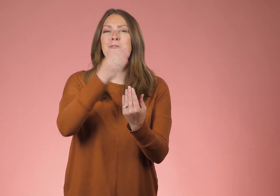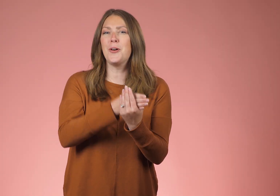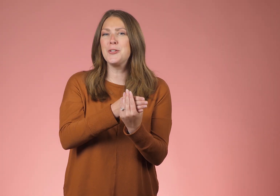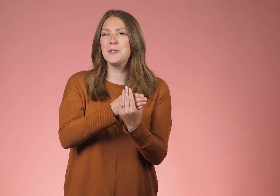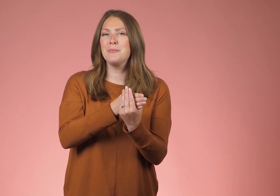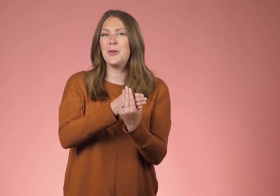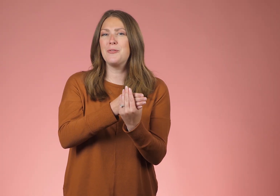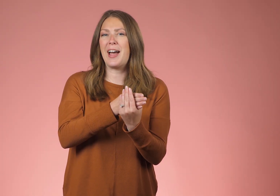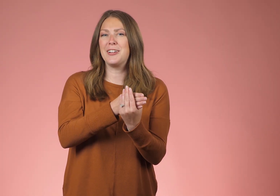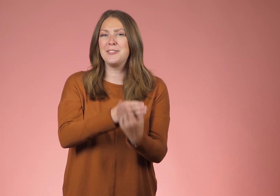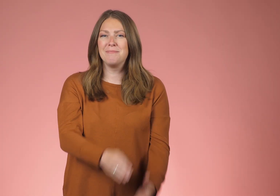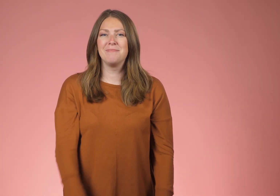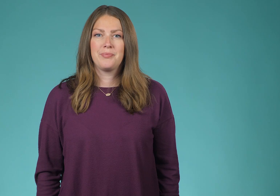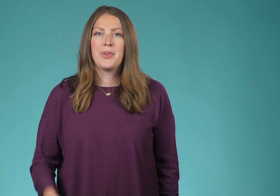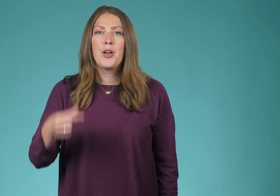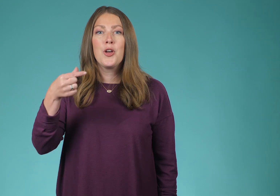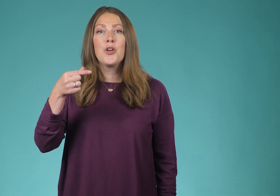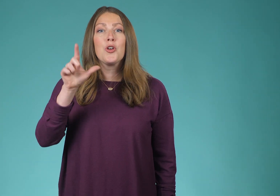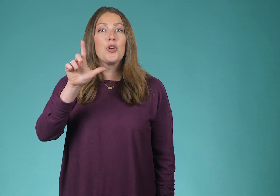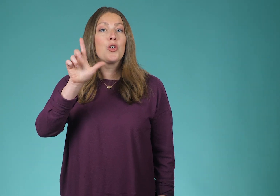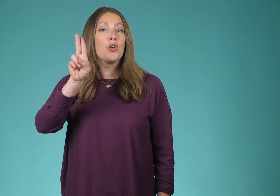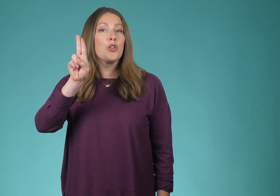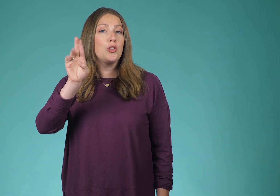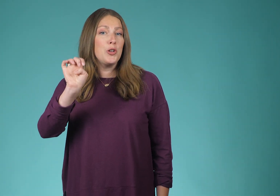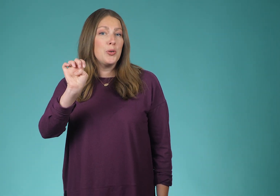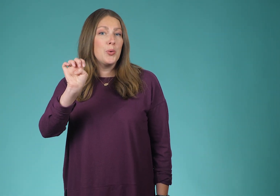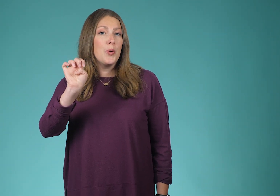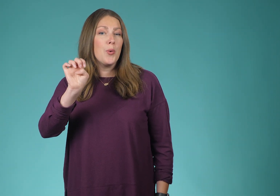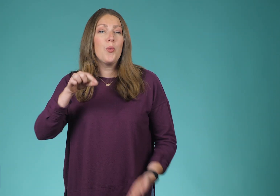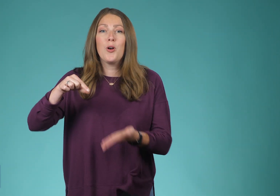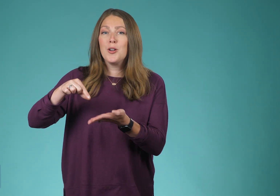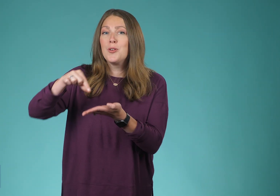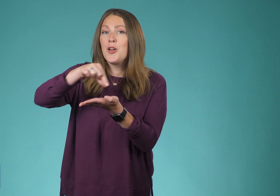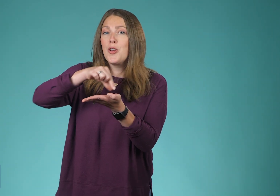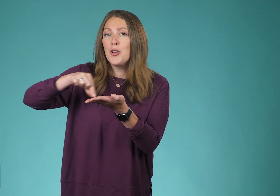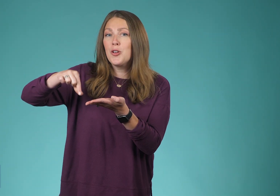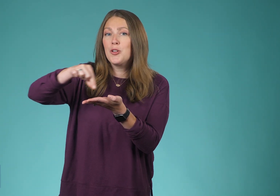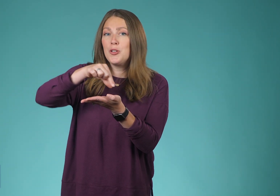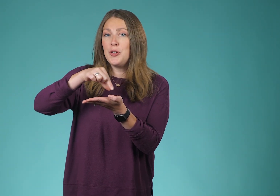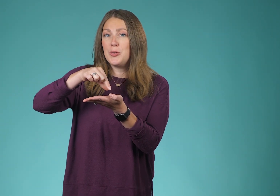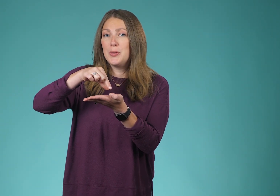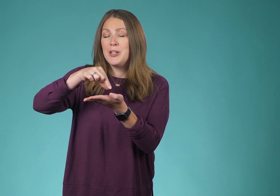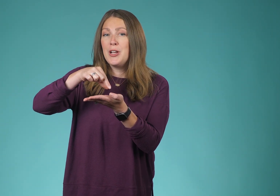folder or file glue or glue.